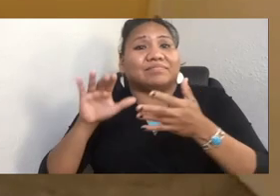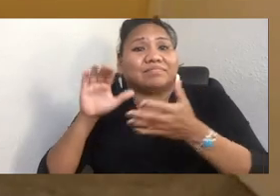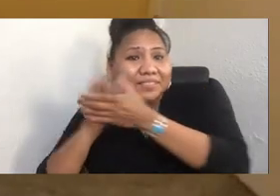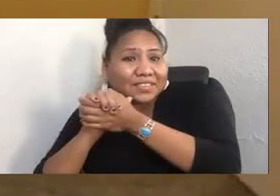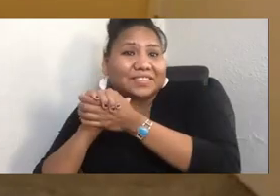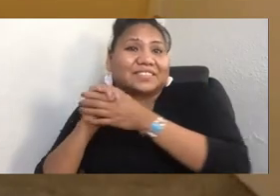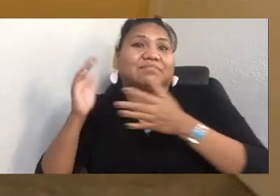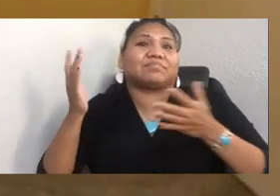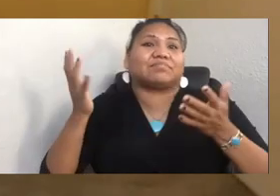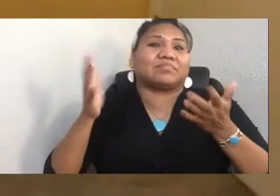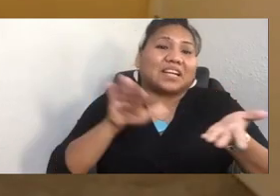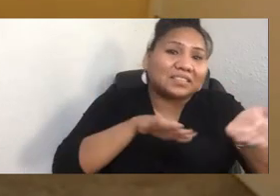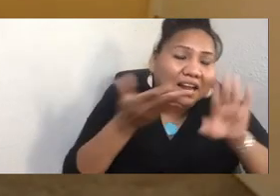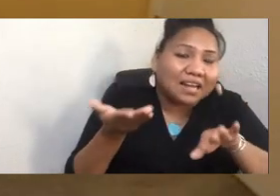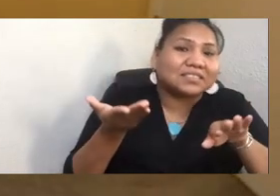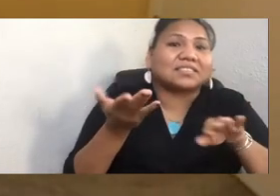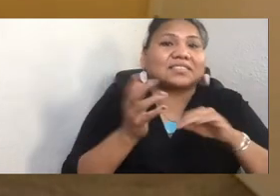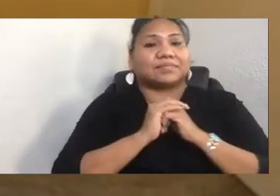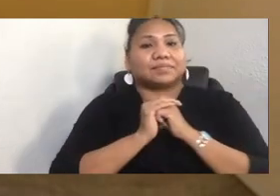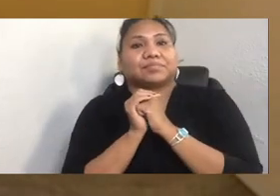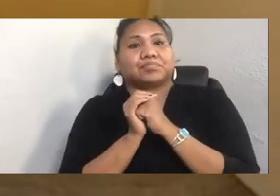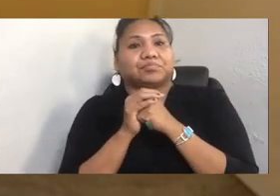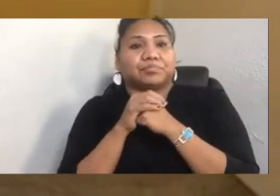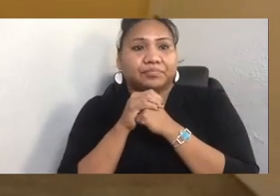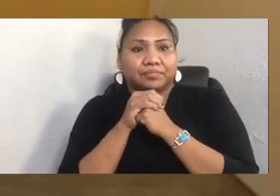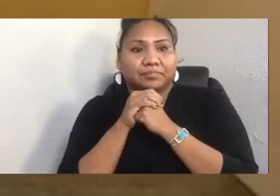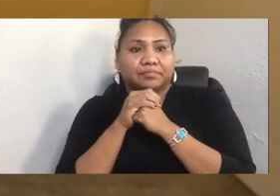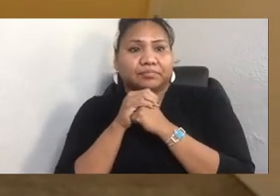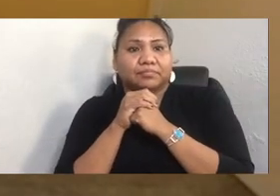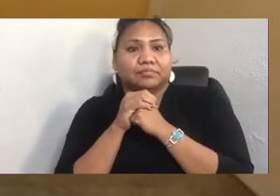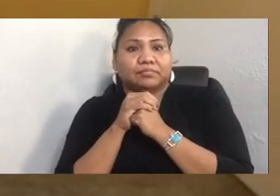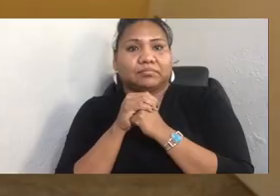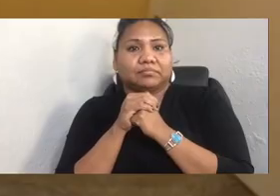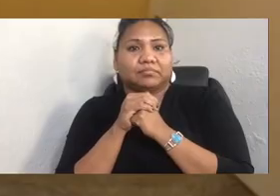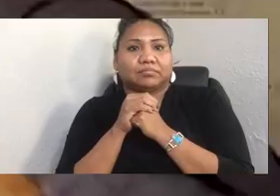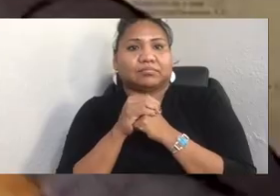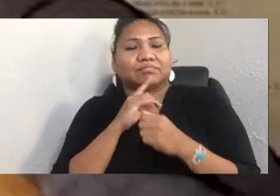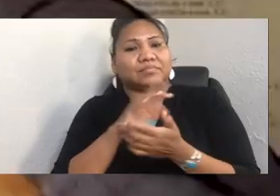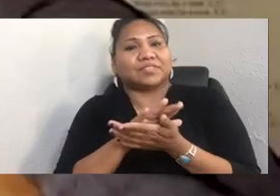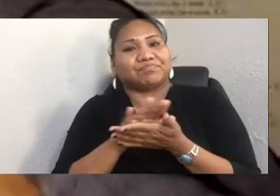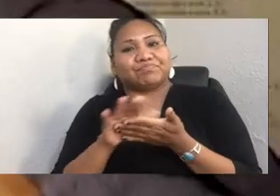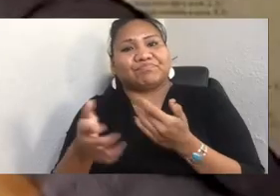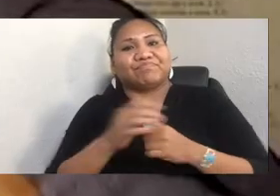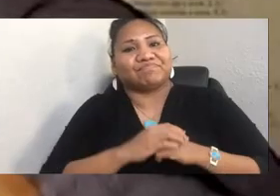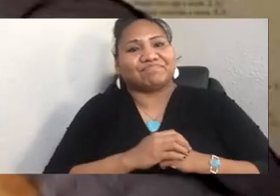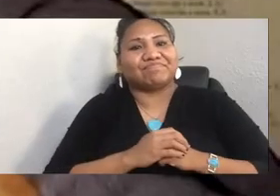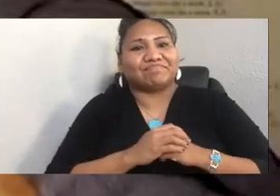So I'm really excited about that. That's very nice. Are you mentoring folks, like photography?